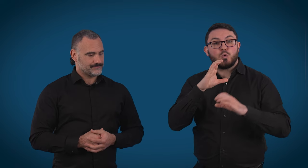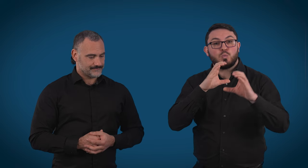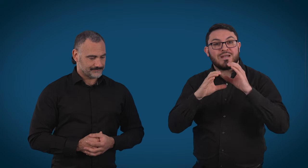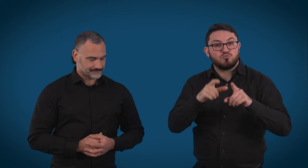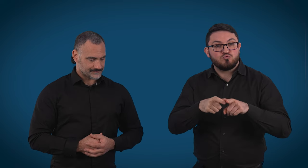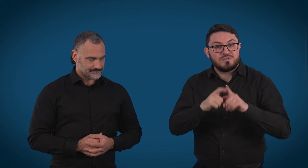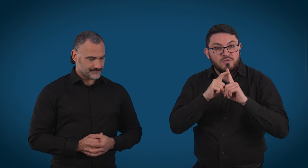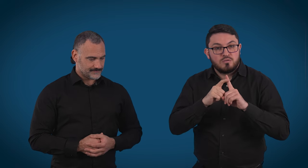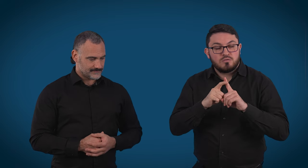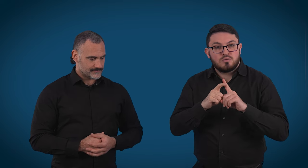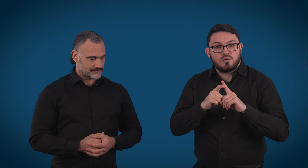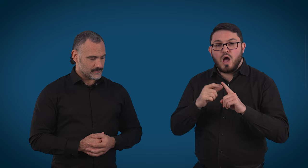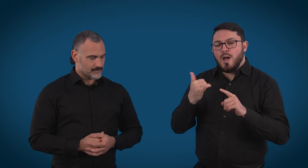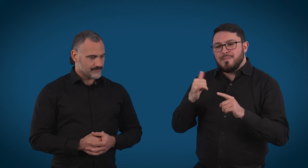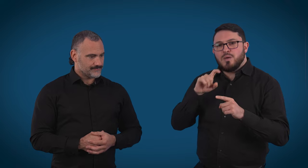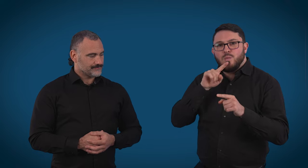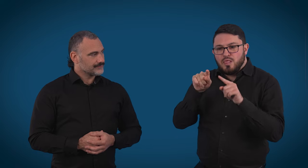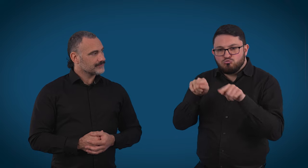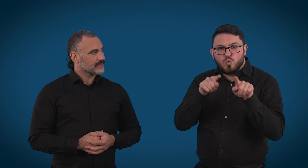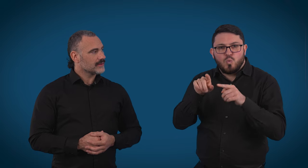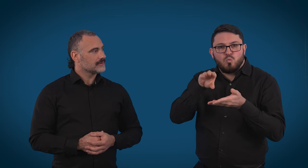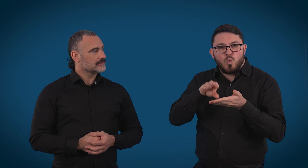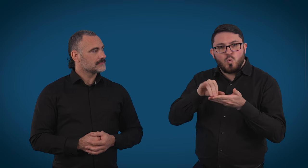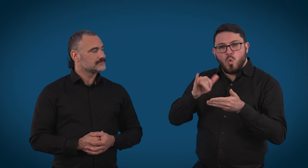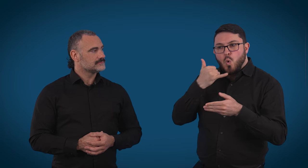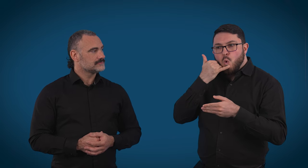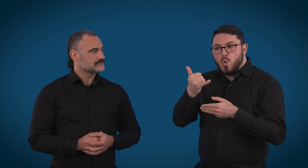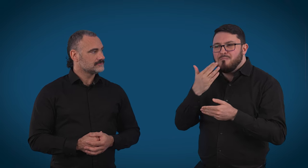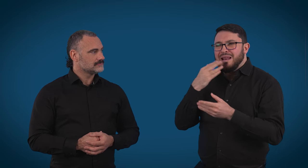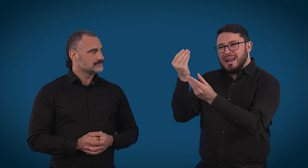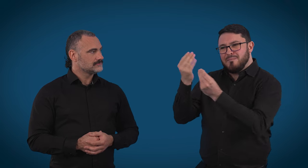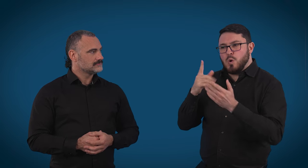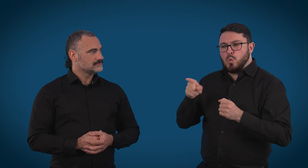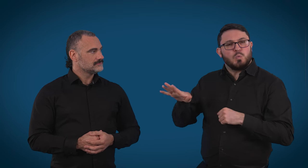a speech communication difficulty. Your call may be recorded for quality purposes. Please advise